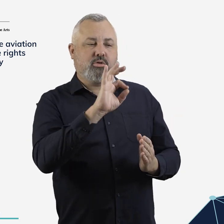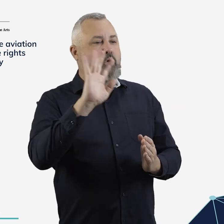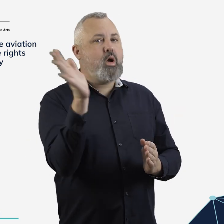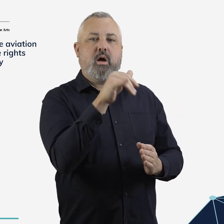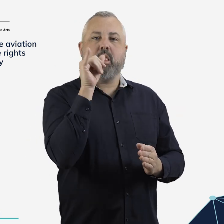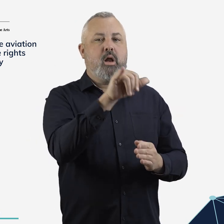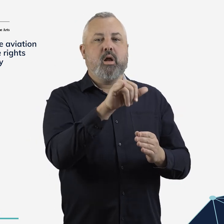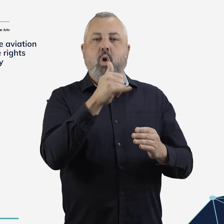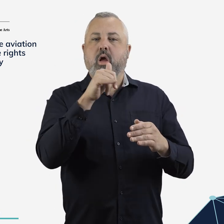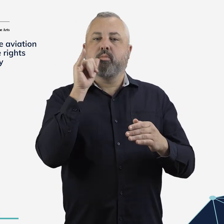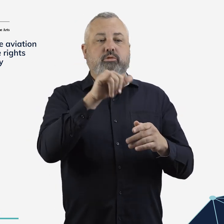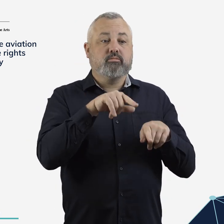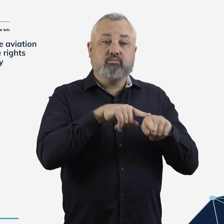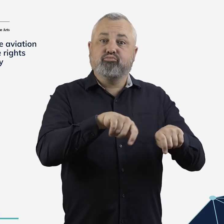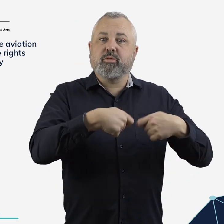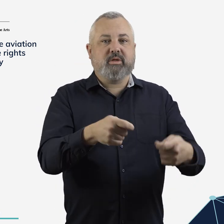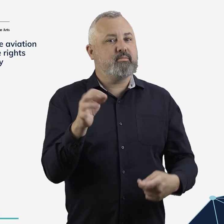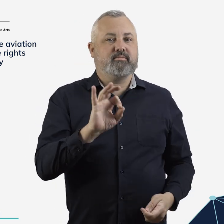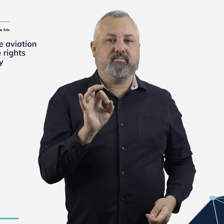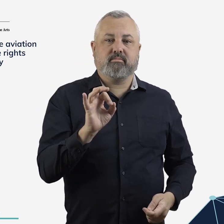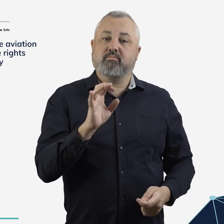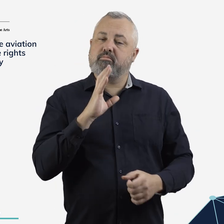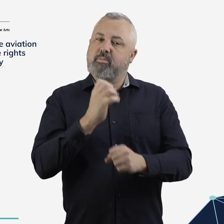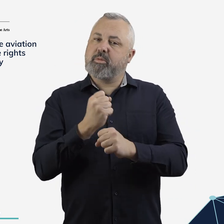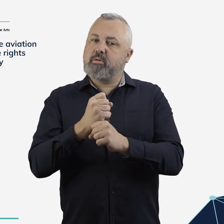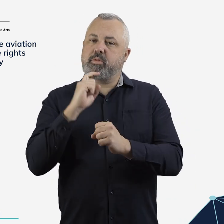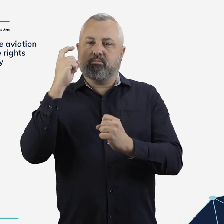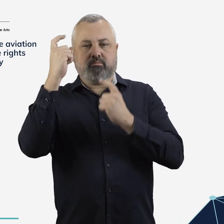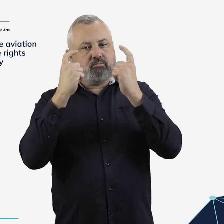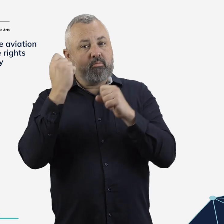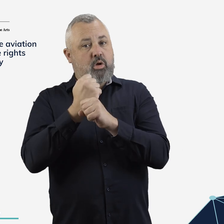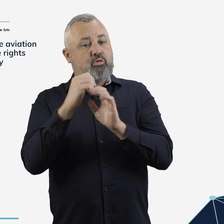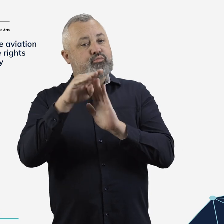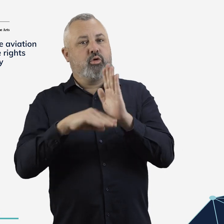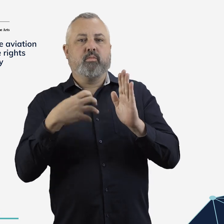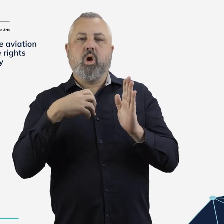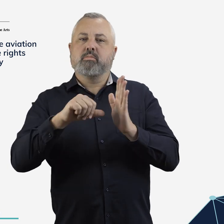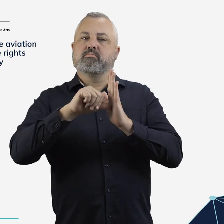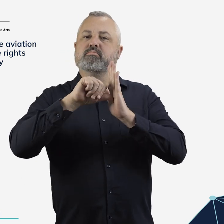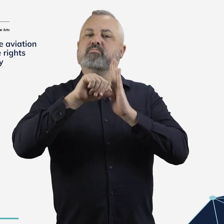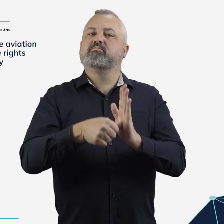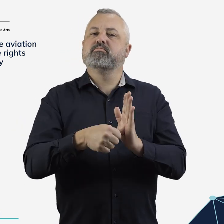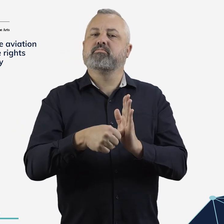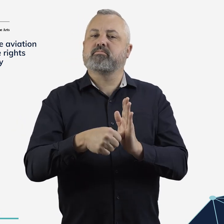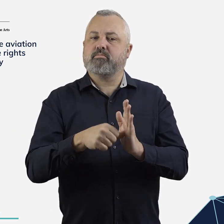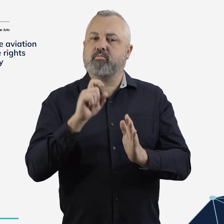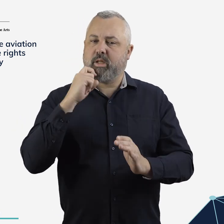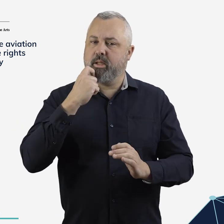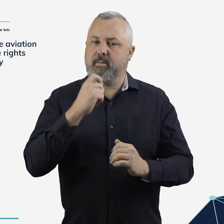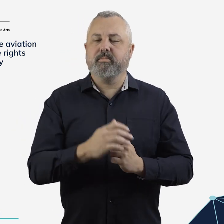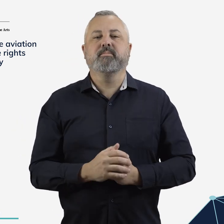from not providing a consumer guarantee remedy when required by law.